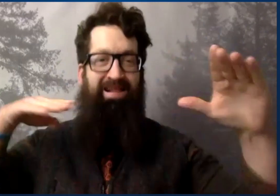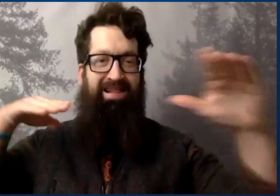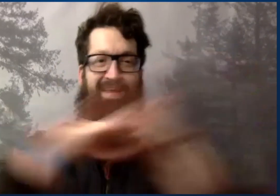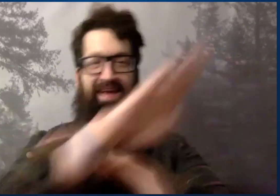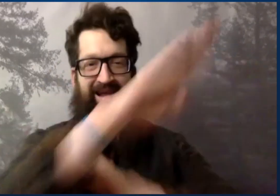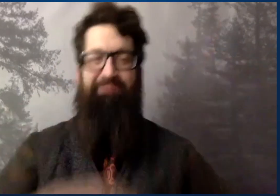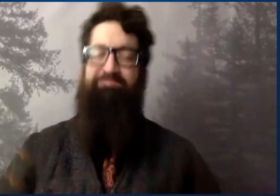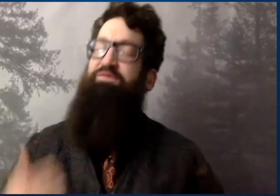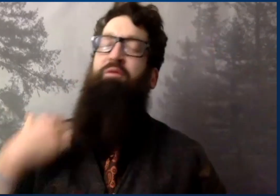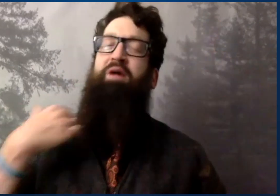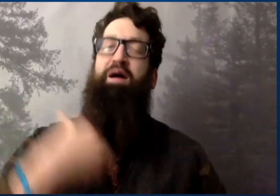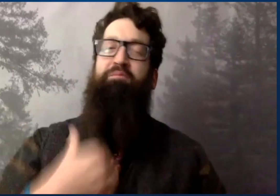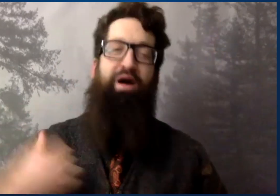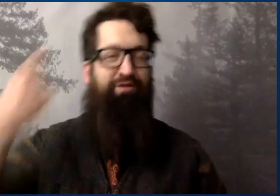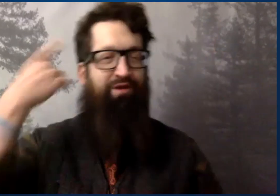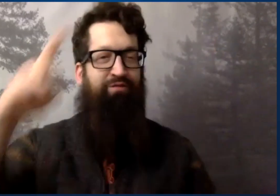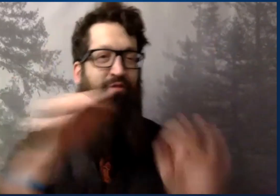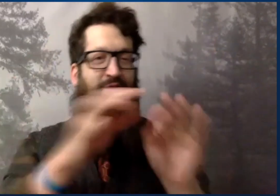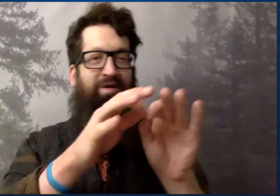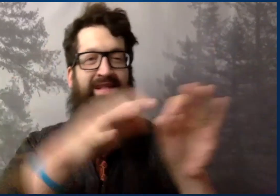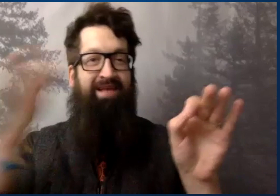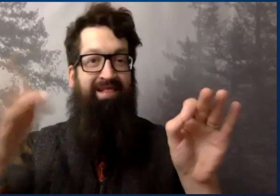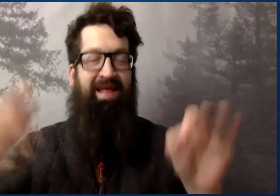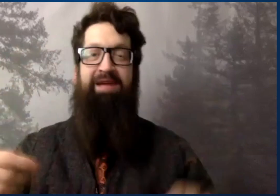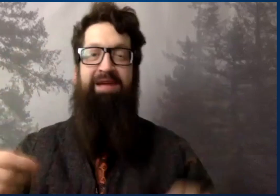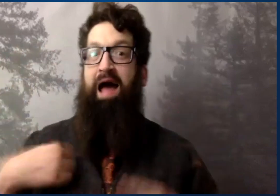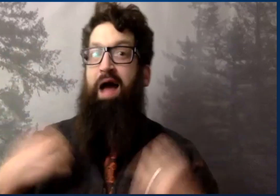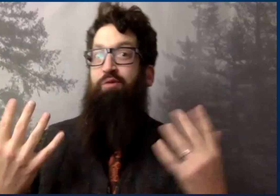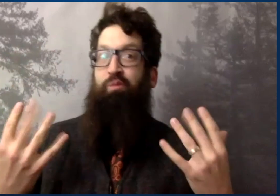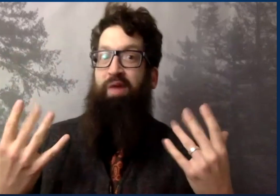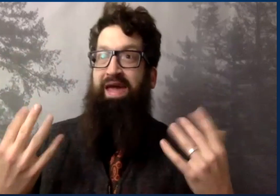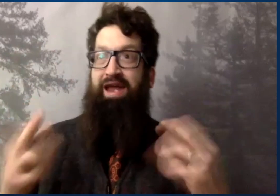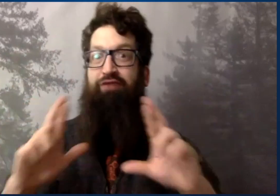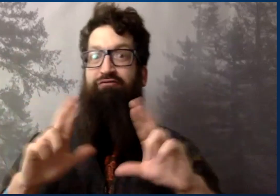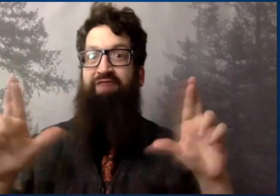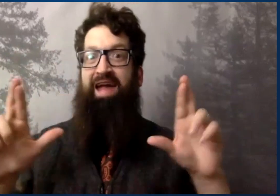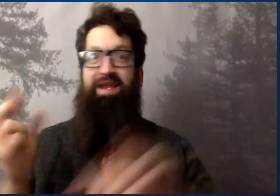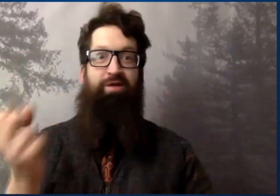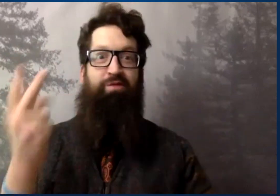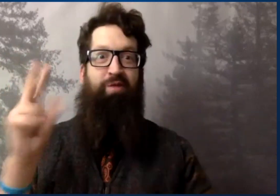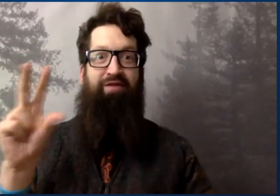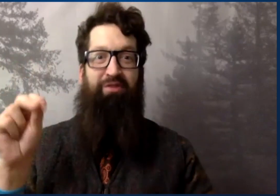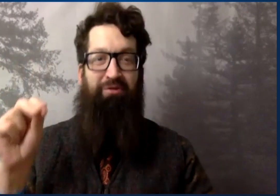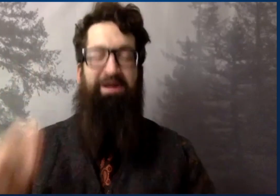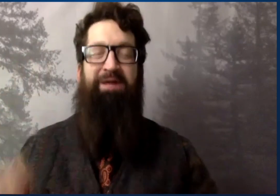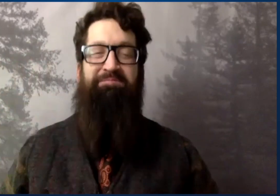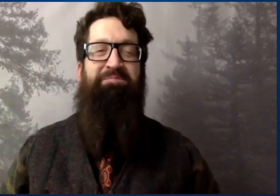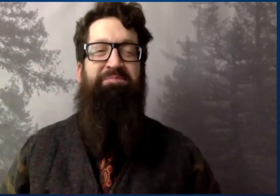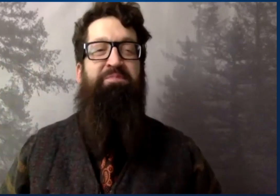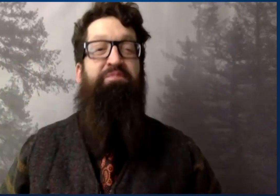It wasn't there. The second account wasn't there. Finally, when I tried to join using my third account, I was successful.